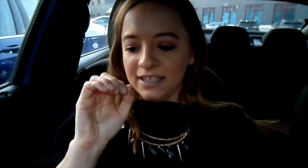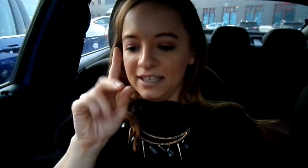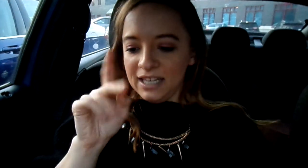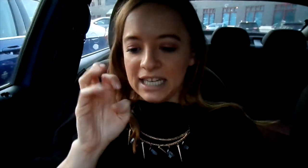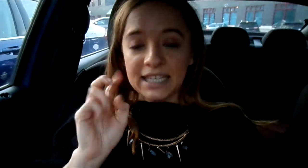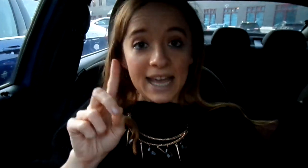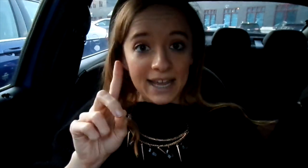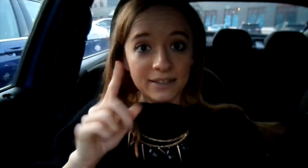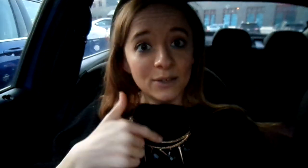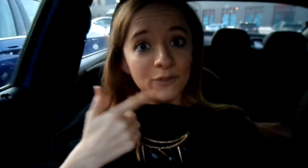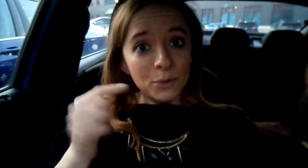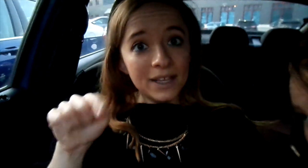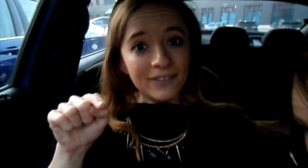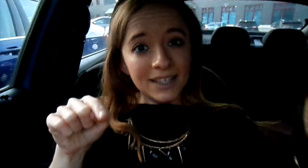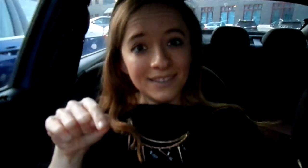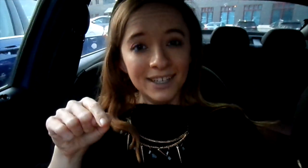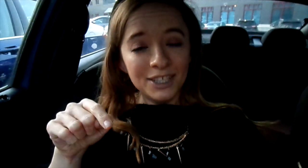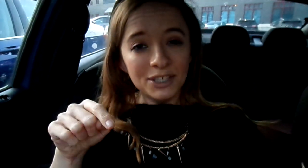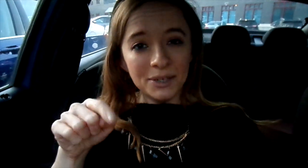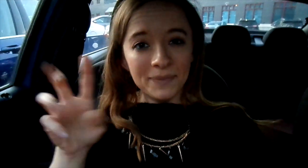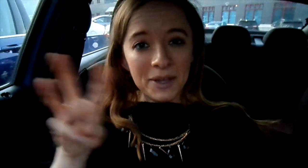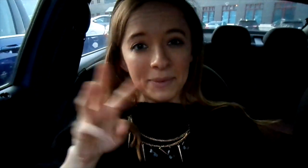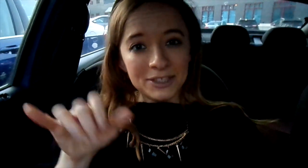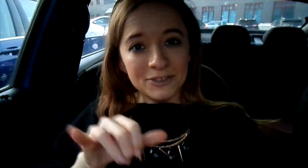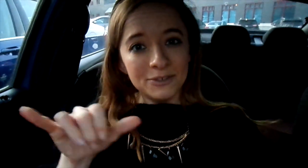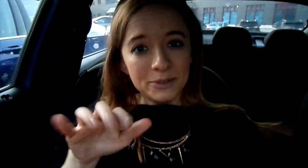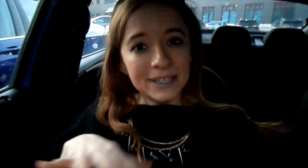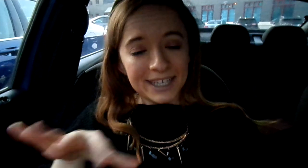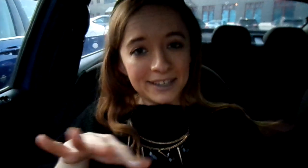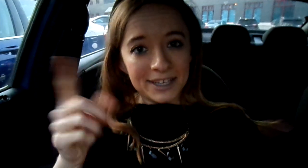Get Caked. So if you live in Western New York area